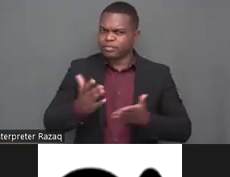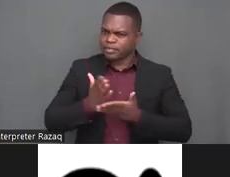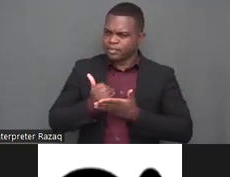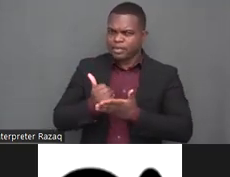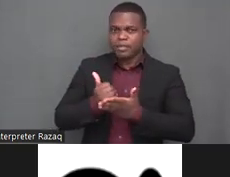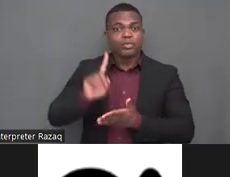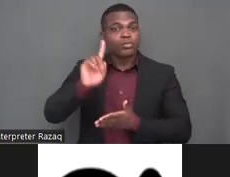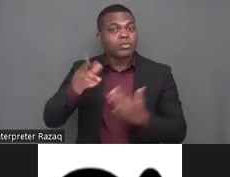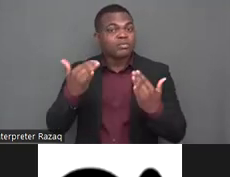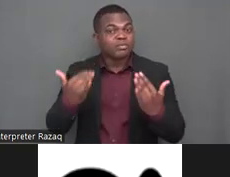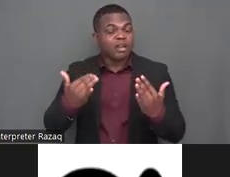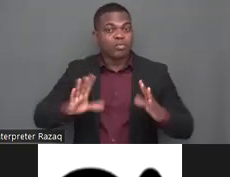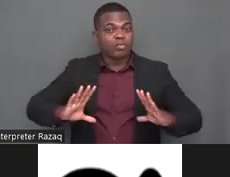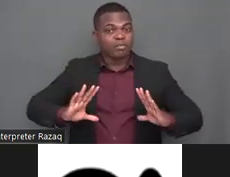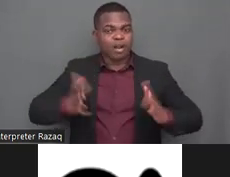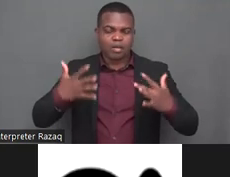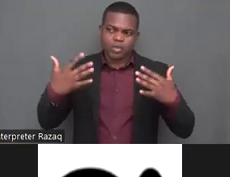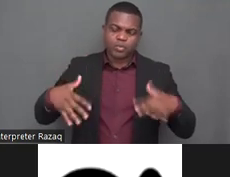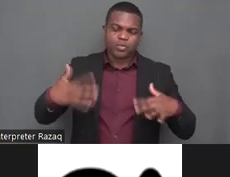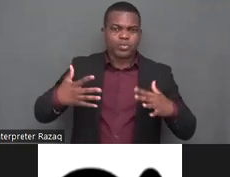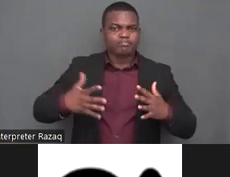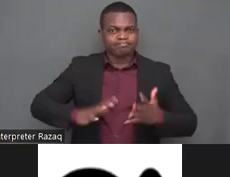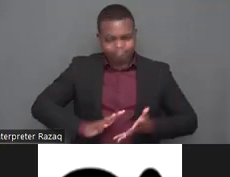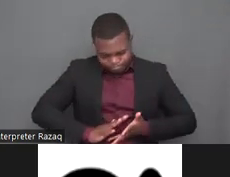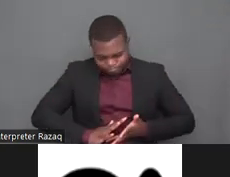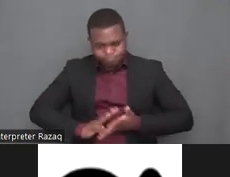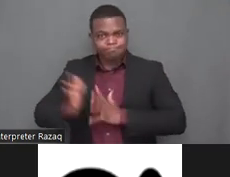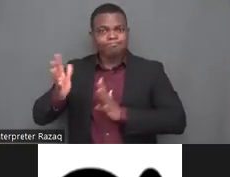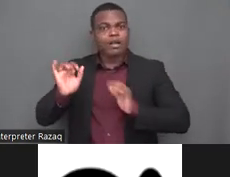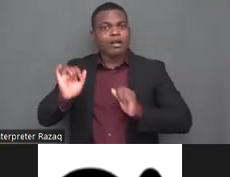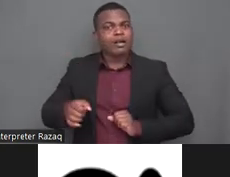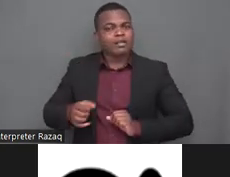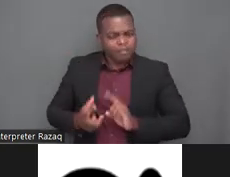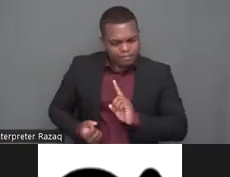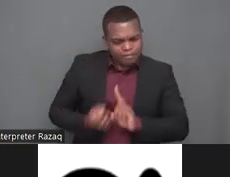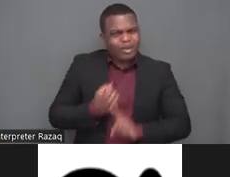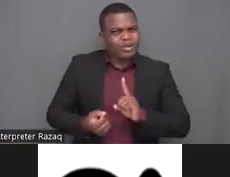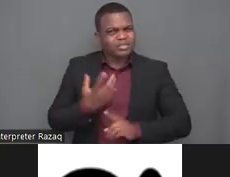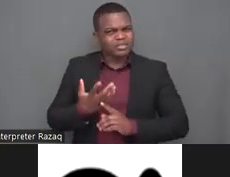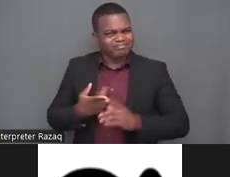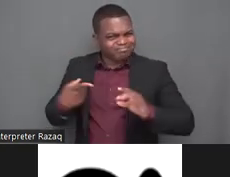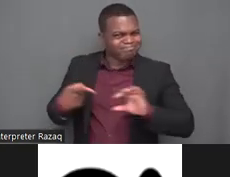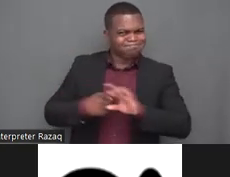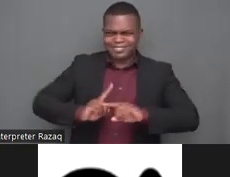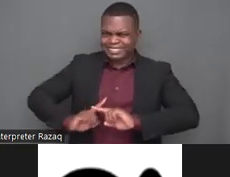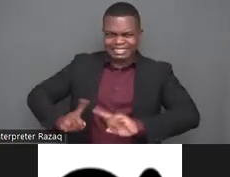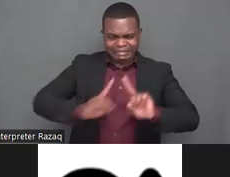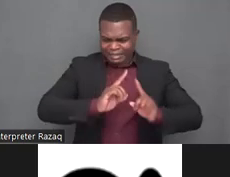i think this is uh for me this is a lot of number of sexual violence uh relating